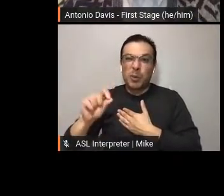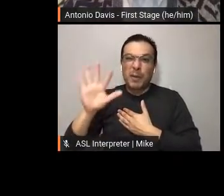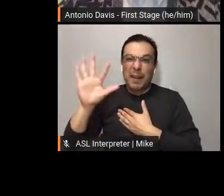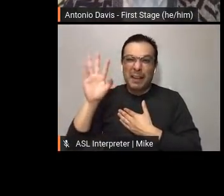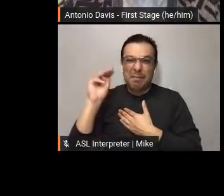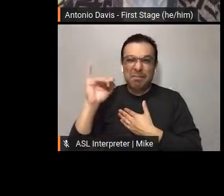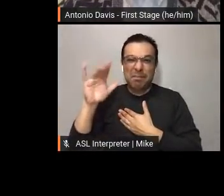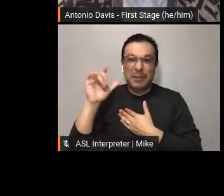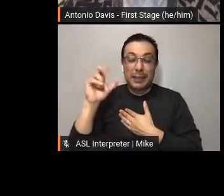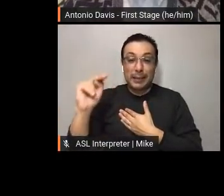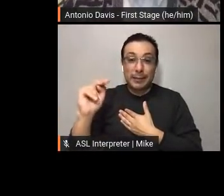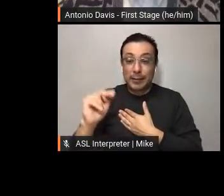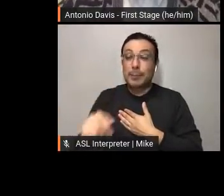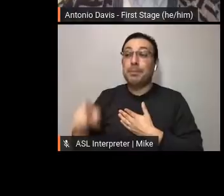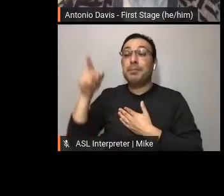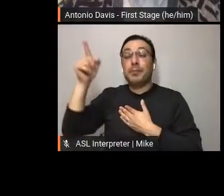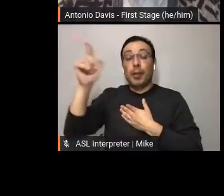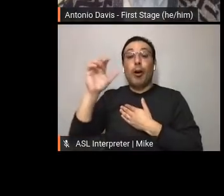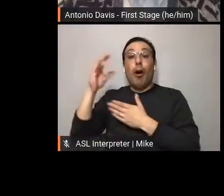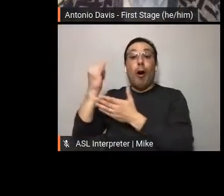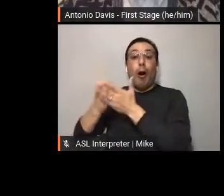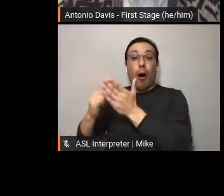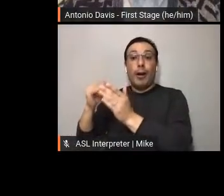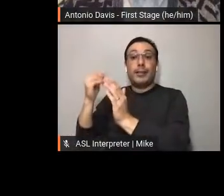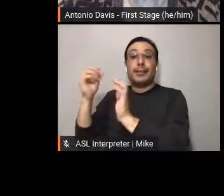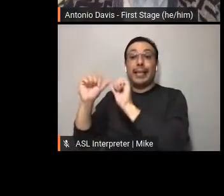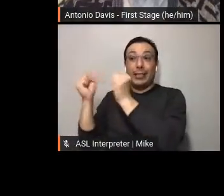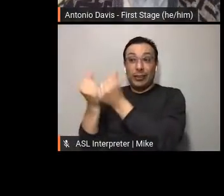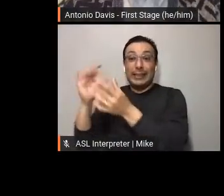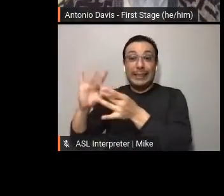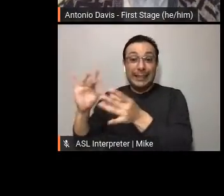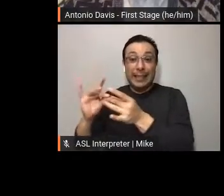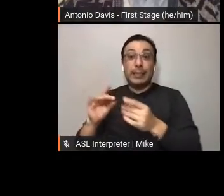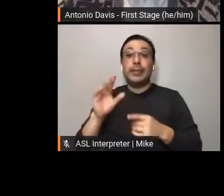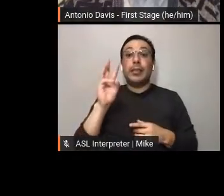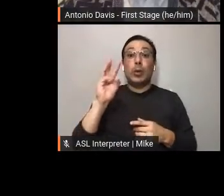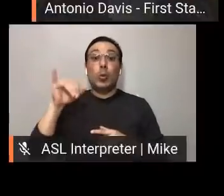for State Art Agencies, Wisconsin spends less per capita on arts programming